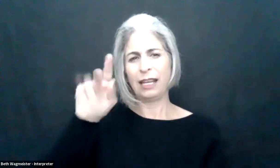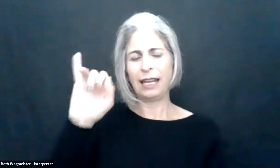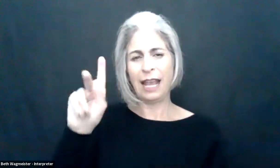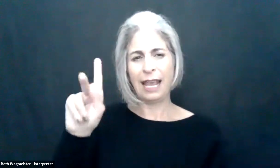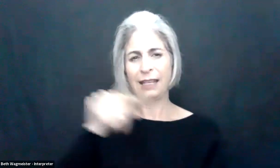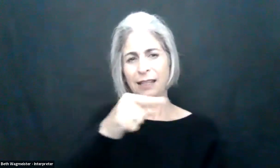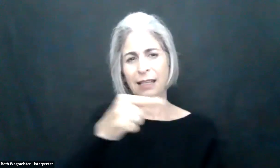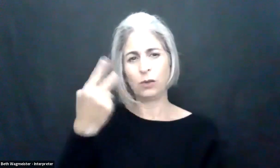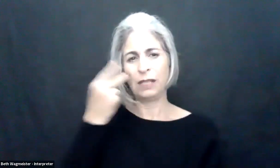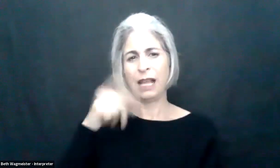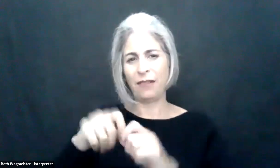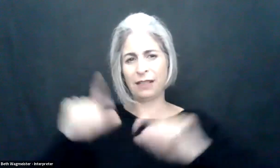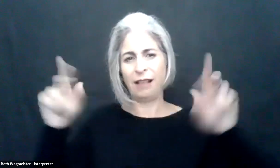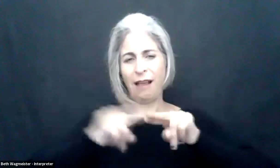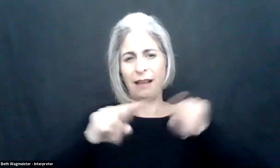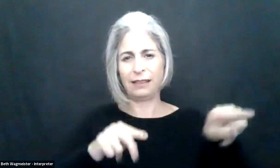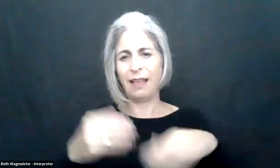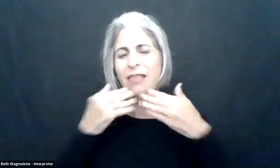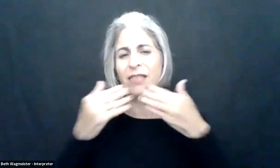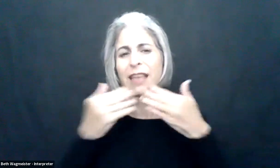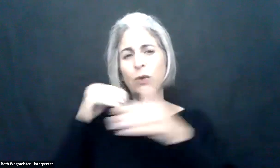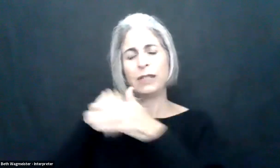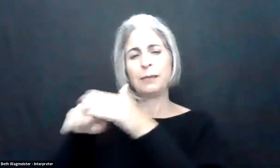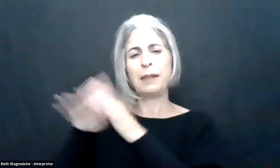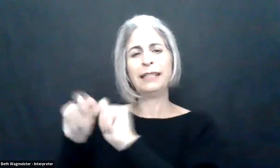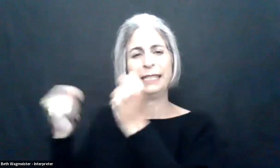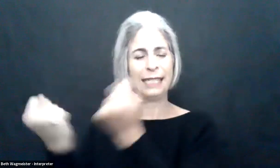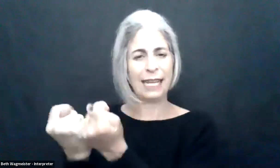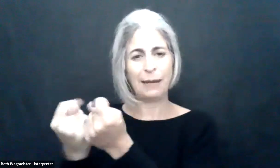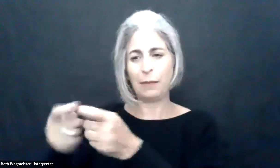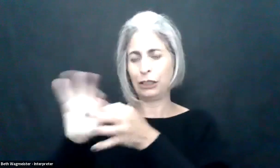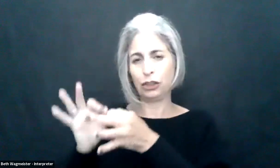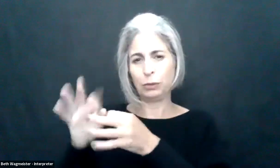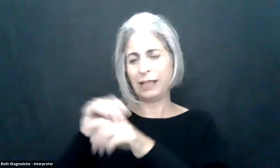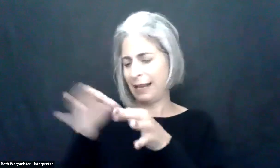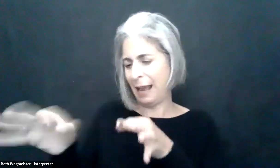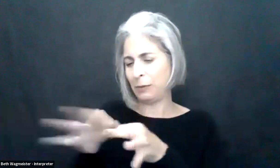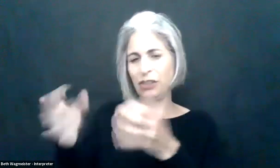briefing are G3ict and E.G.craus and associates.